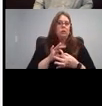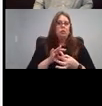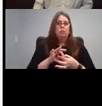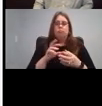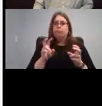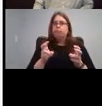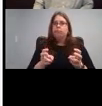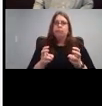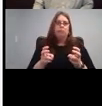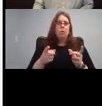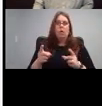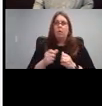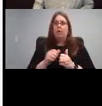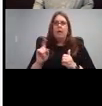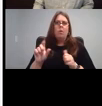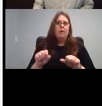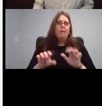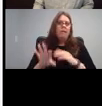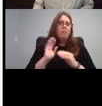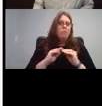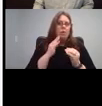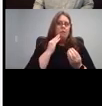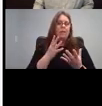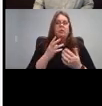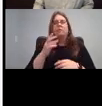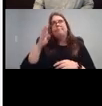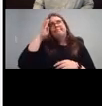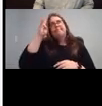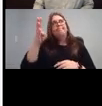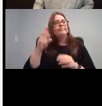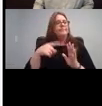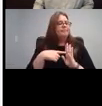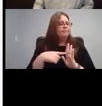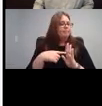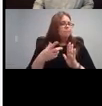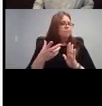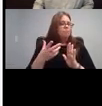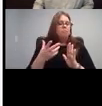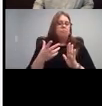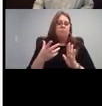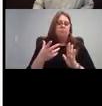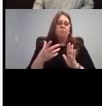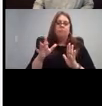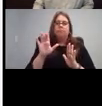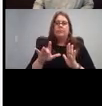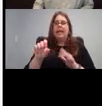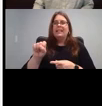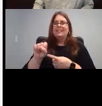about it? So let's say I want to add, I clicked. So let's say you